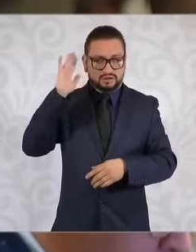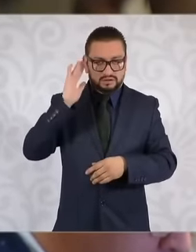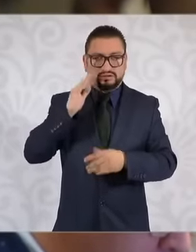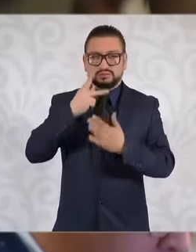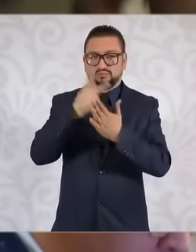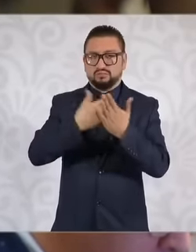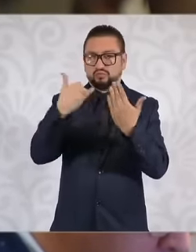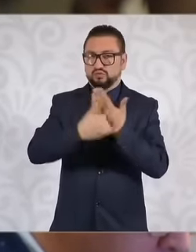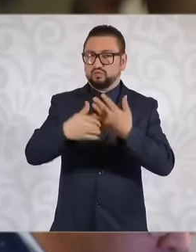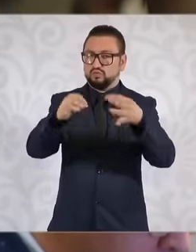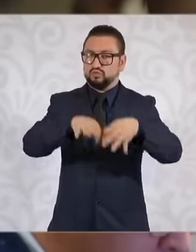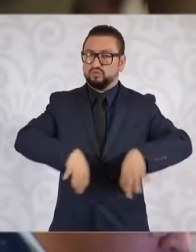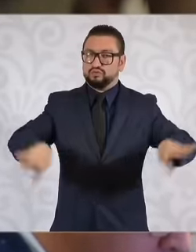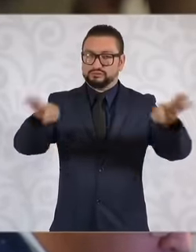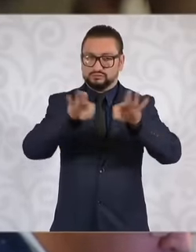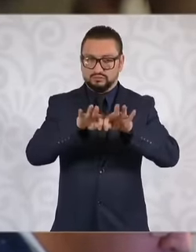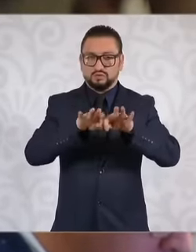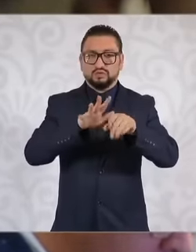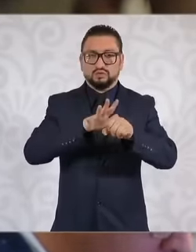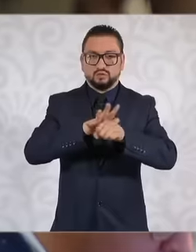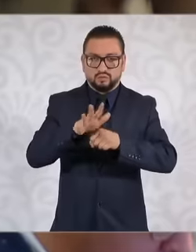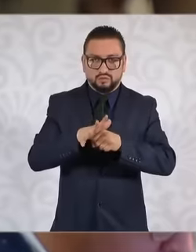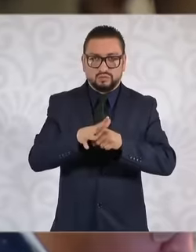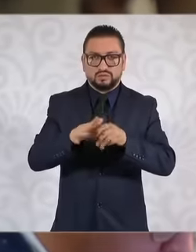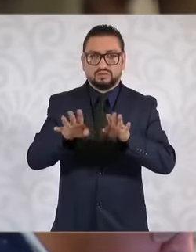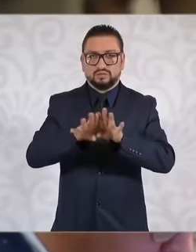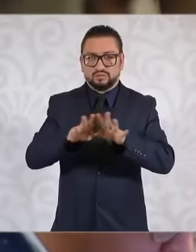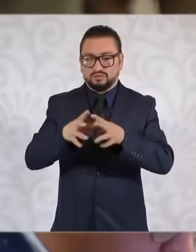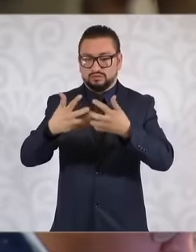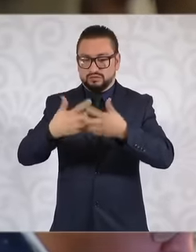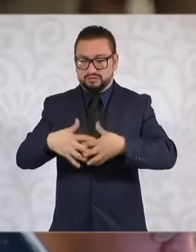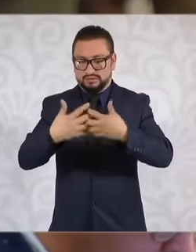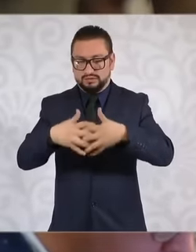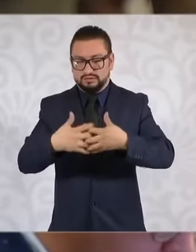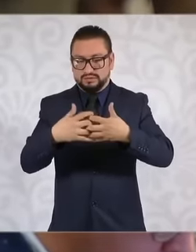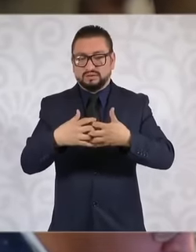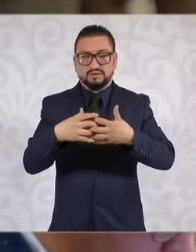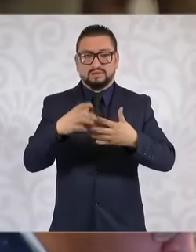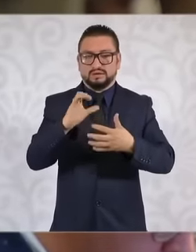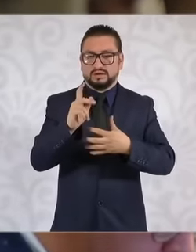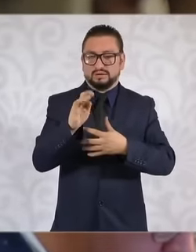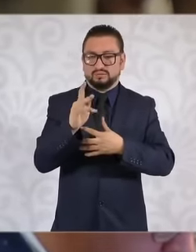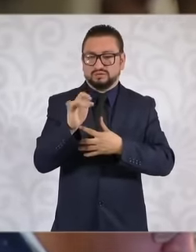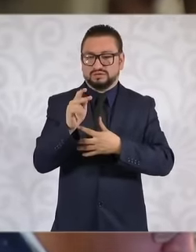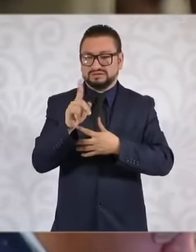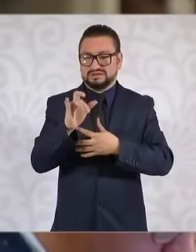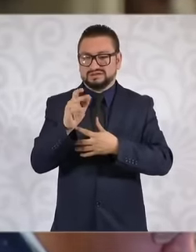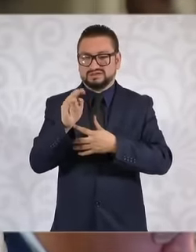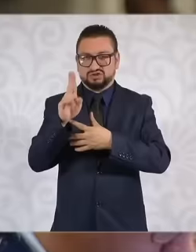very important project which is the hydrothermal carbonization plant ask him if this project is going to be